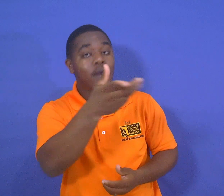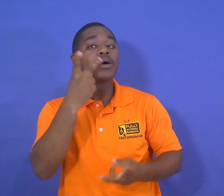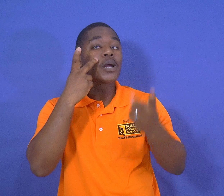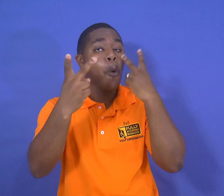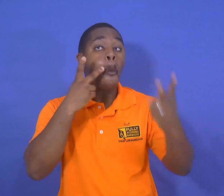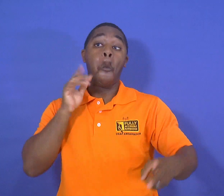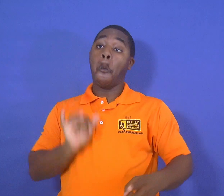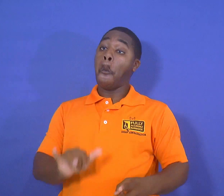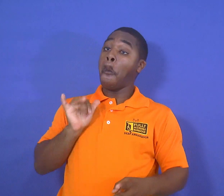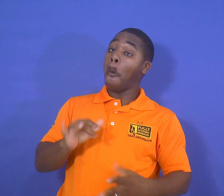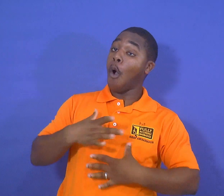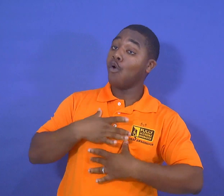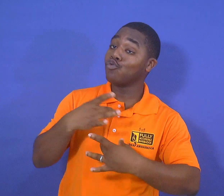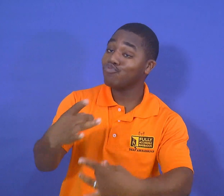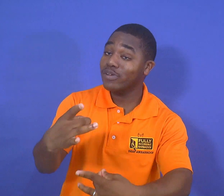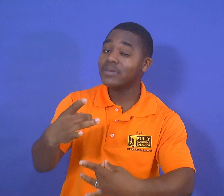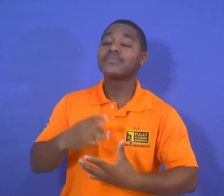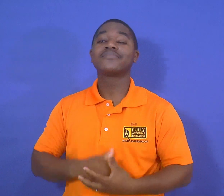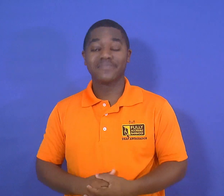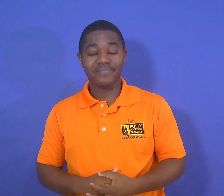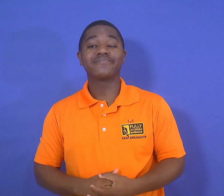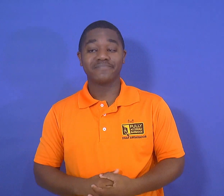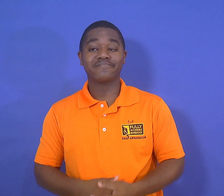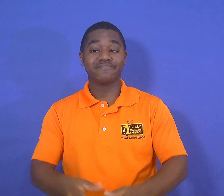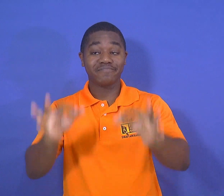it is something interesting that you will see at the concert